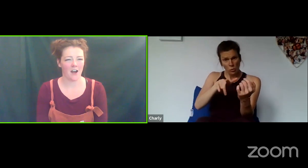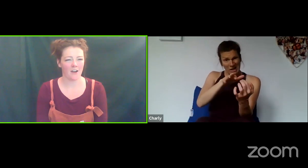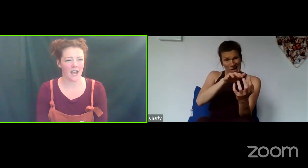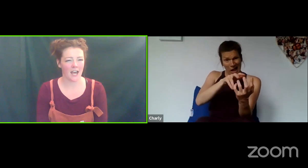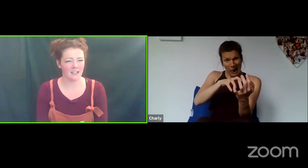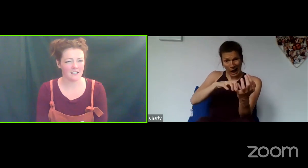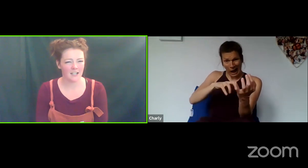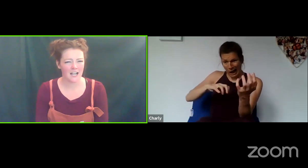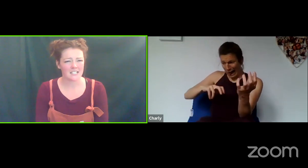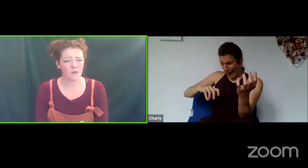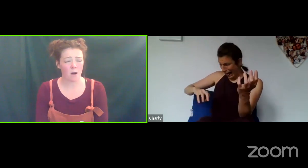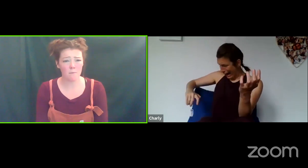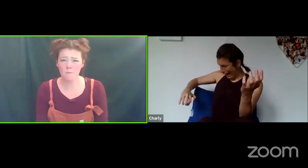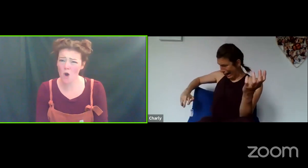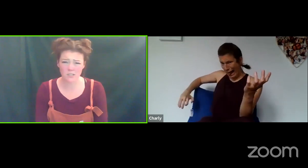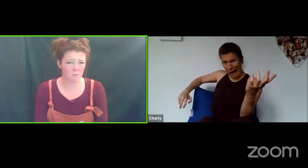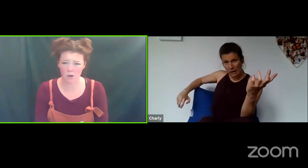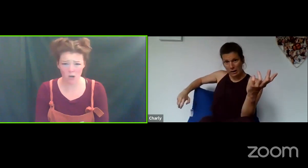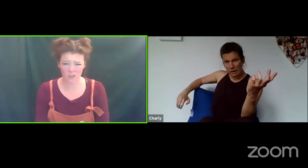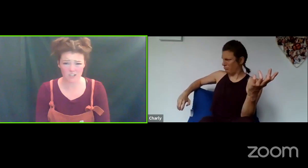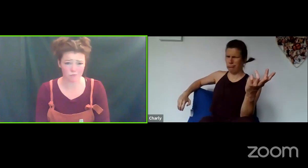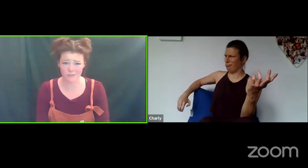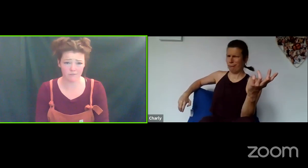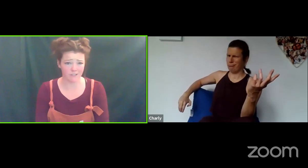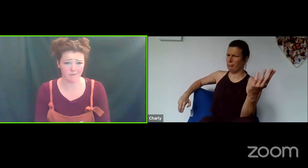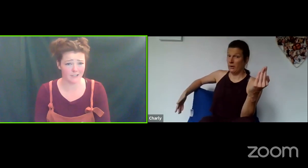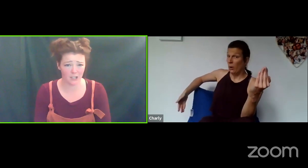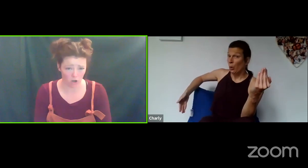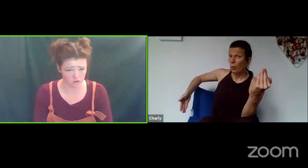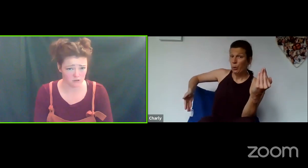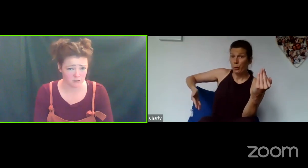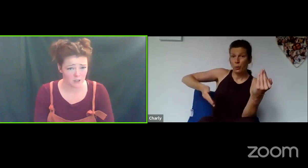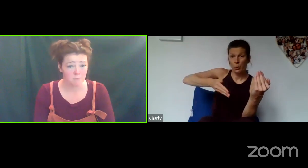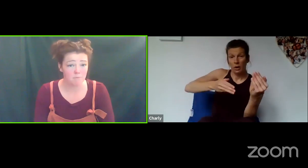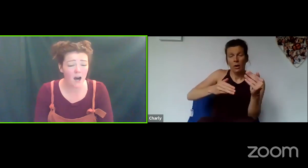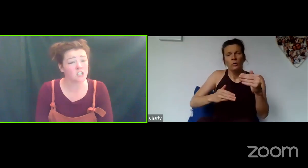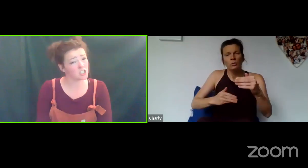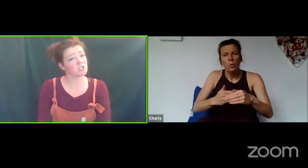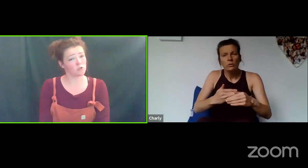OK? So not a monologue that's really, really, really long but just a